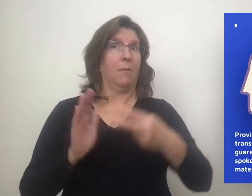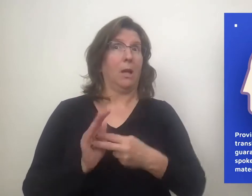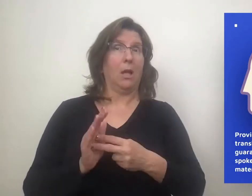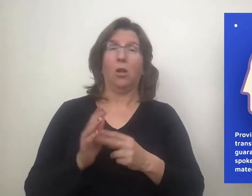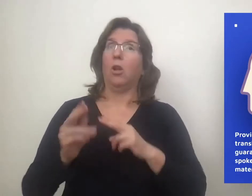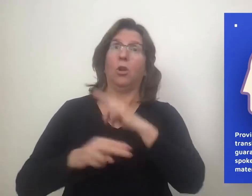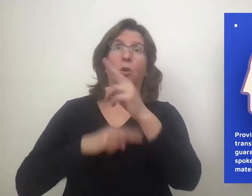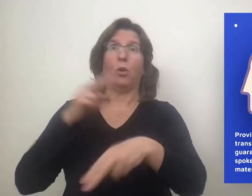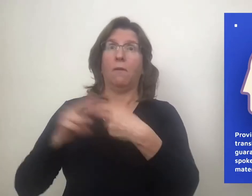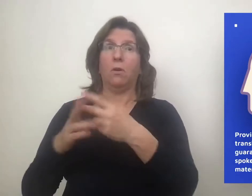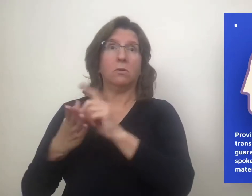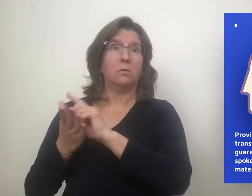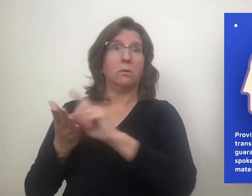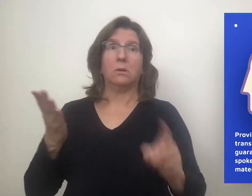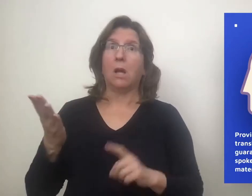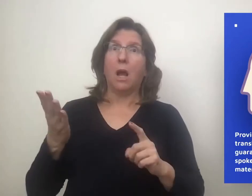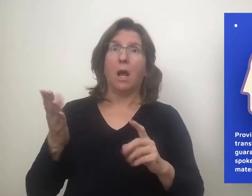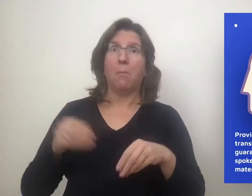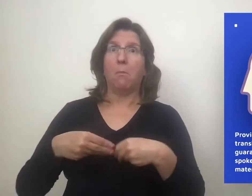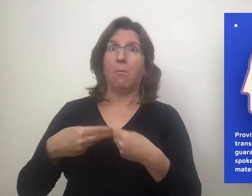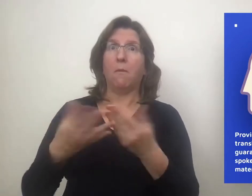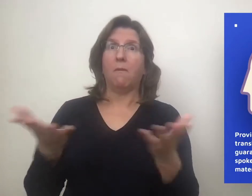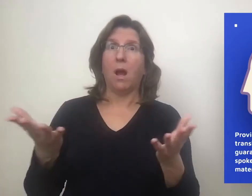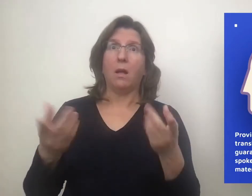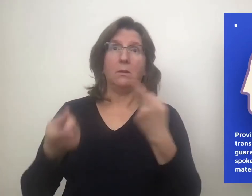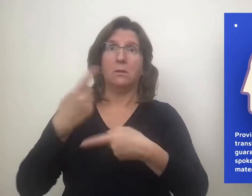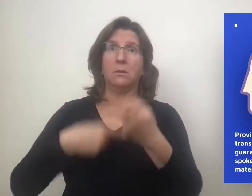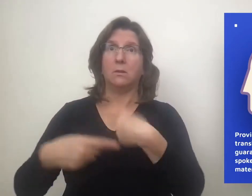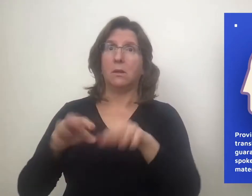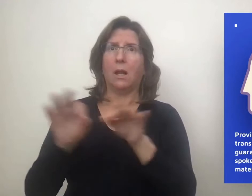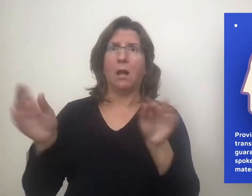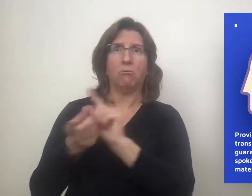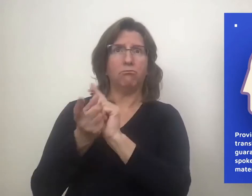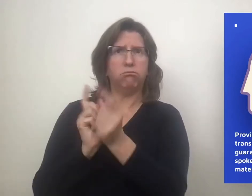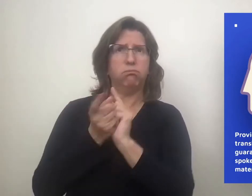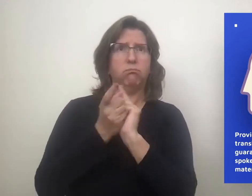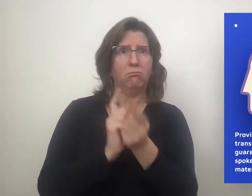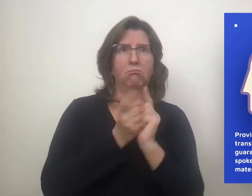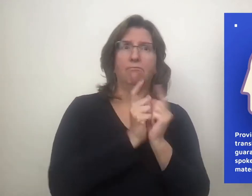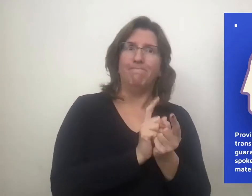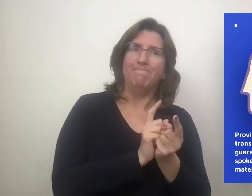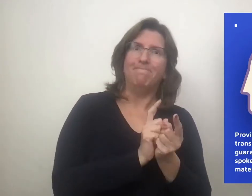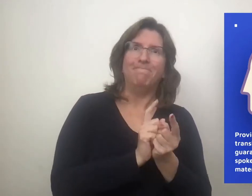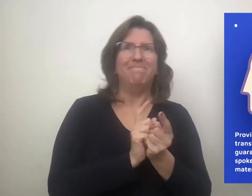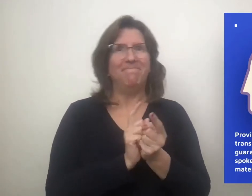As part of Universal Design, providing sign language translations for educational purposes